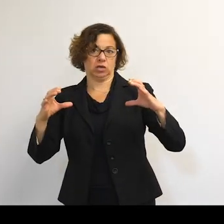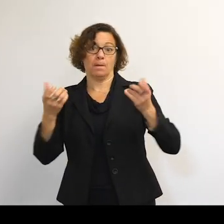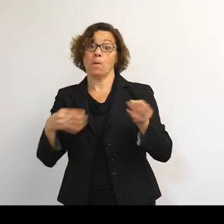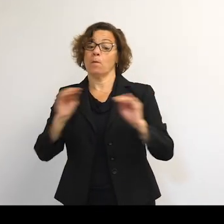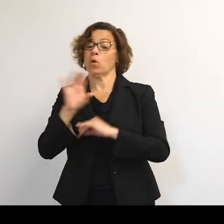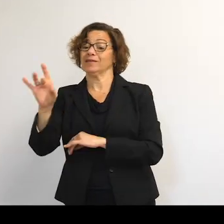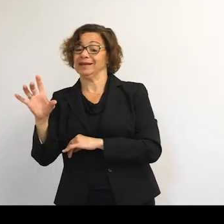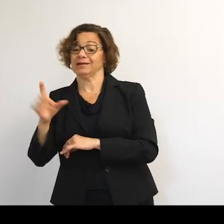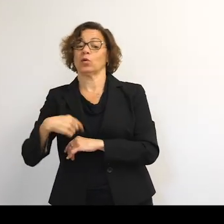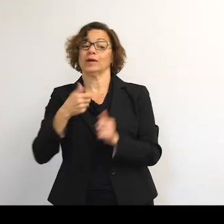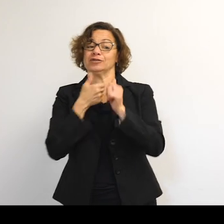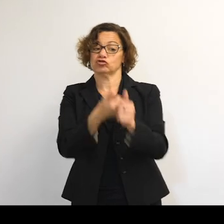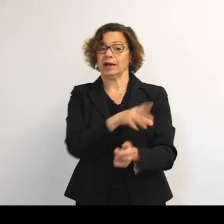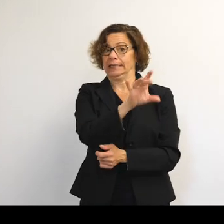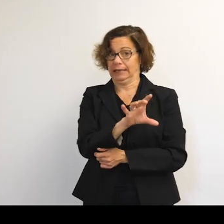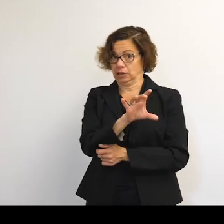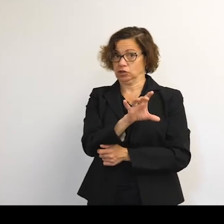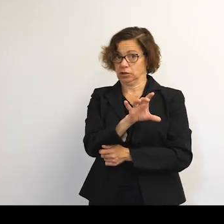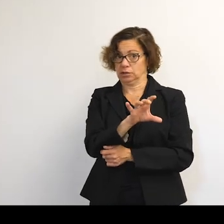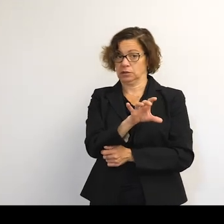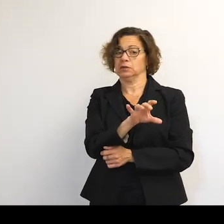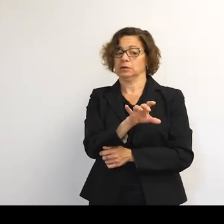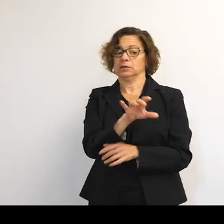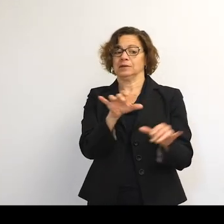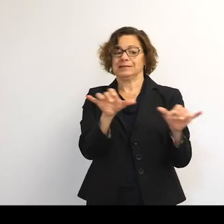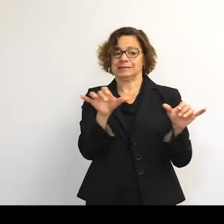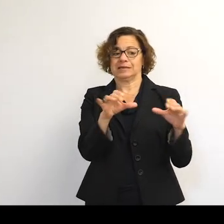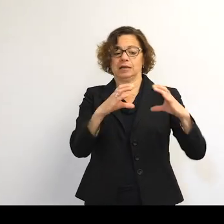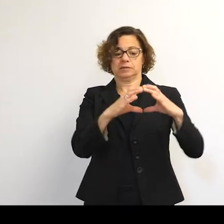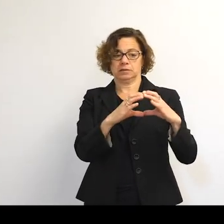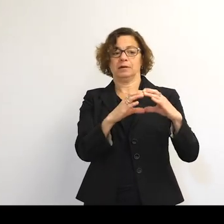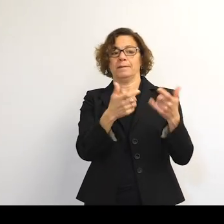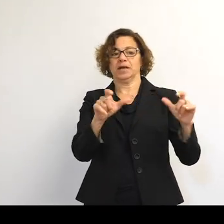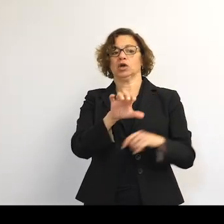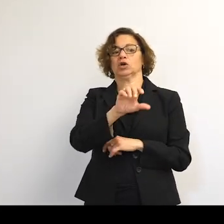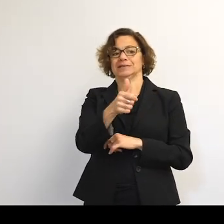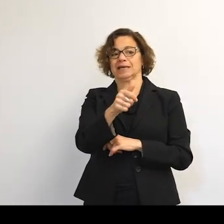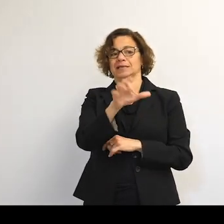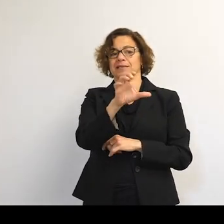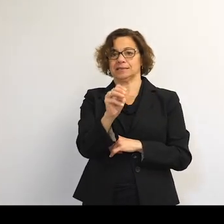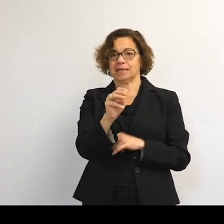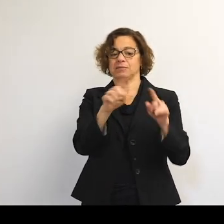but these are the ones that could be tracked. So things about grapefruit size to 10 centimeters cubed or bigger.